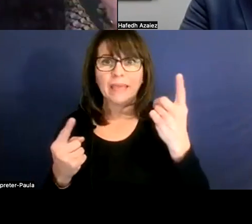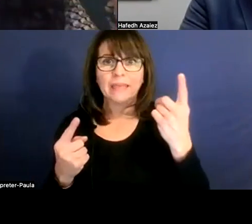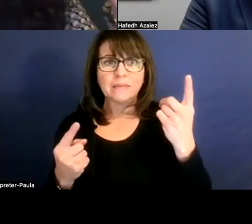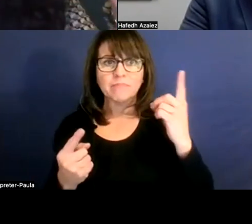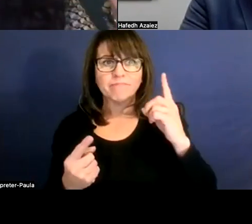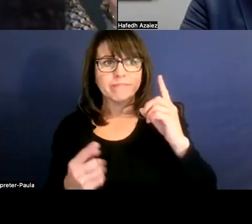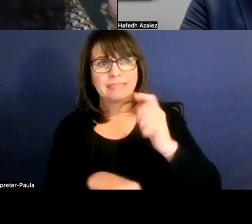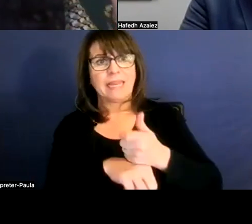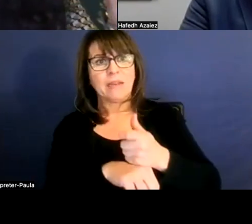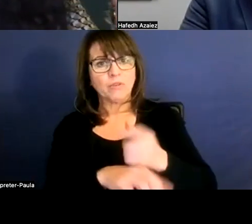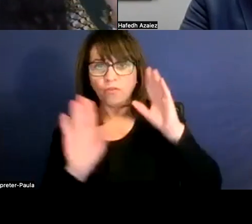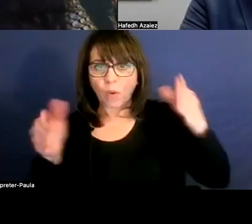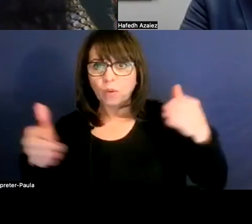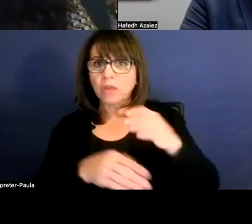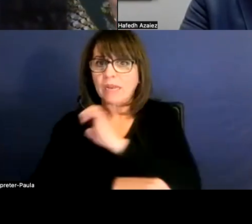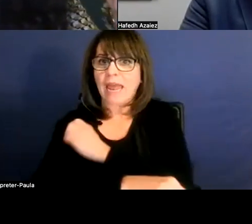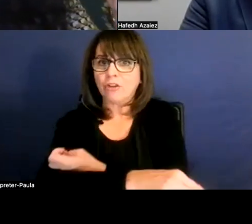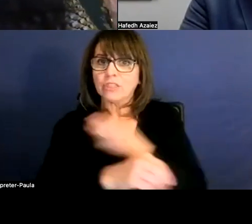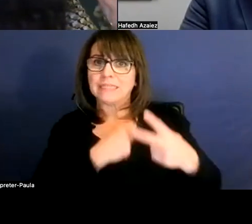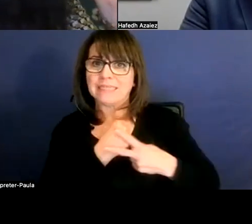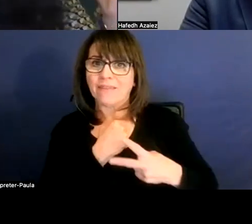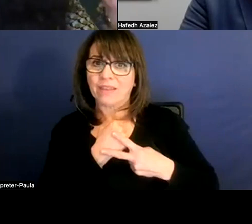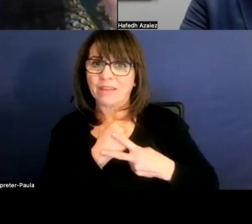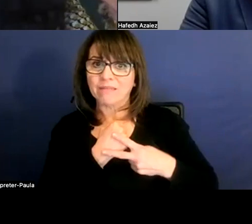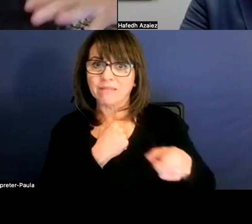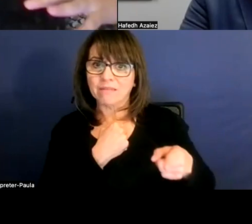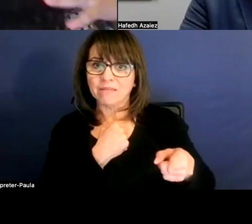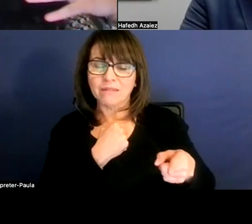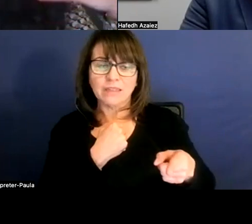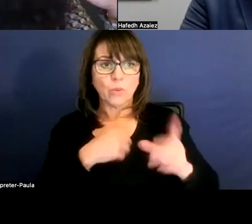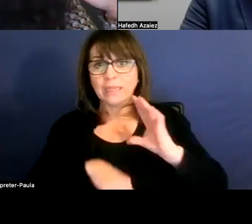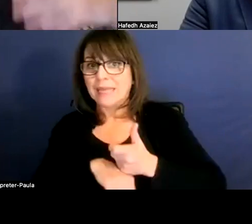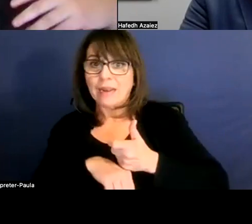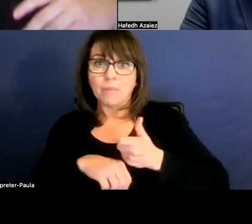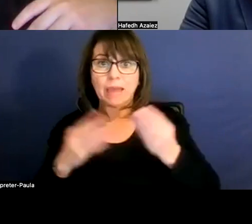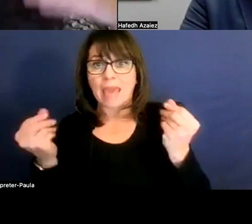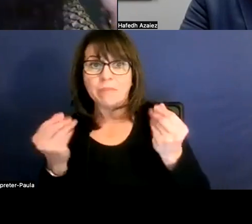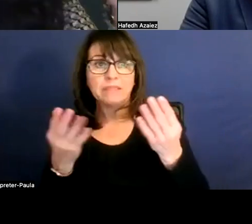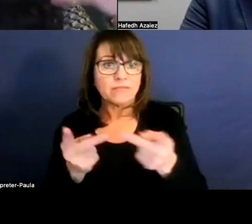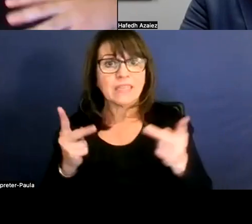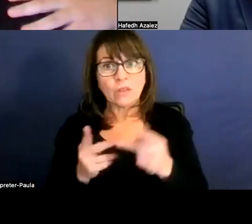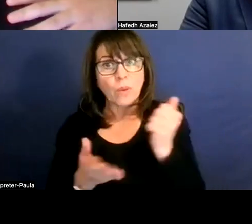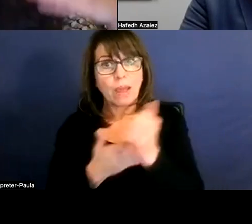to where we put that into our classroom or our campuses and our facilities to where it helps us reduce costs,